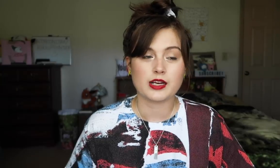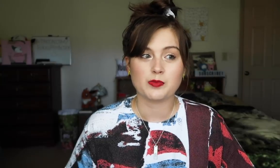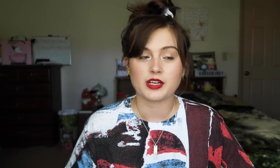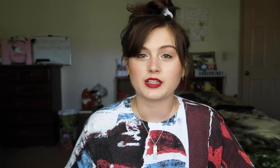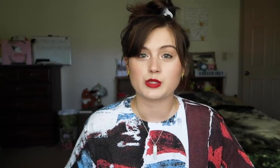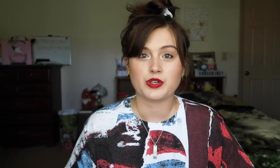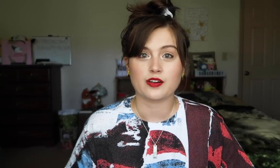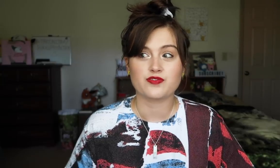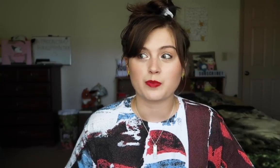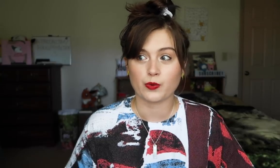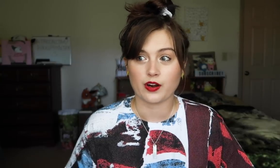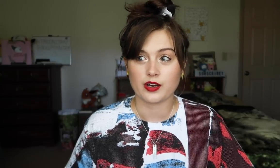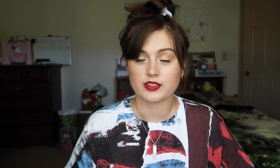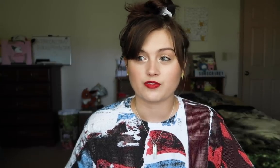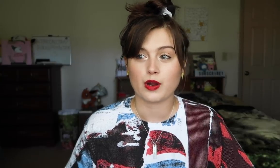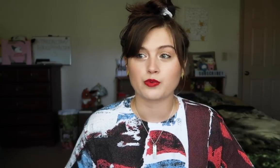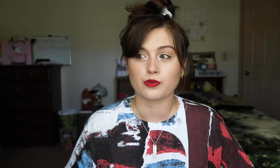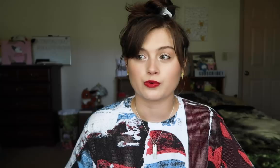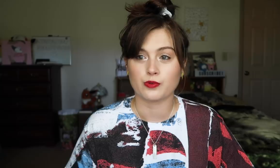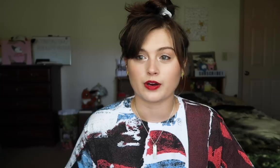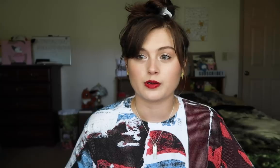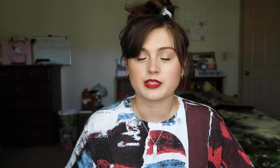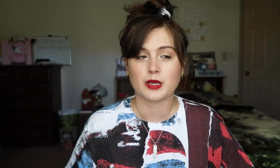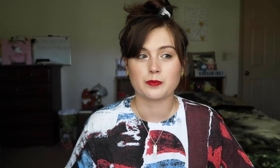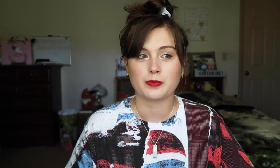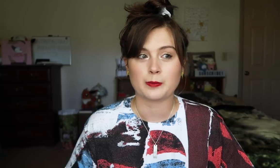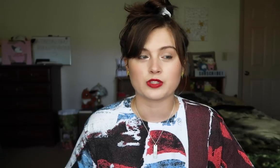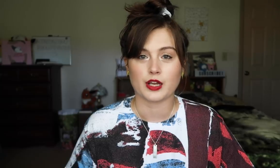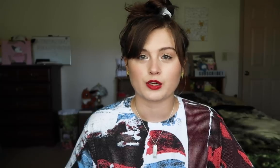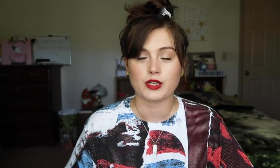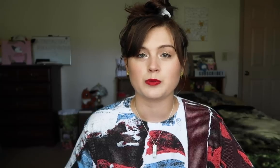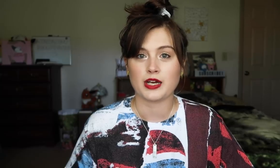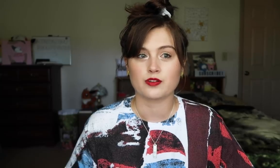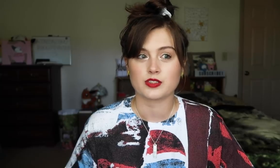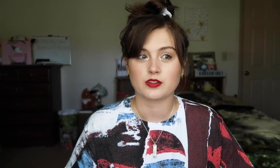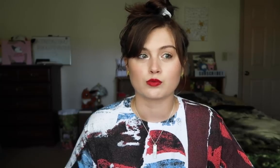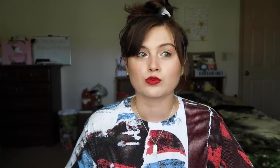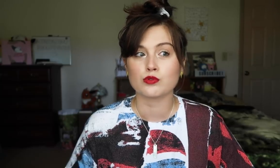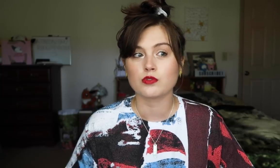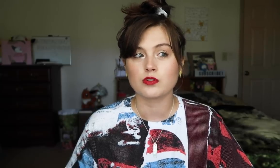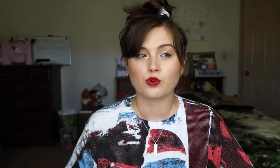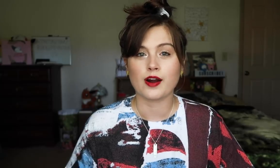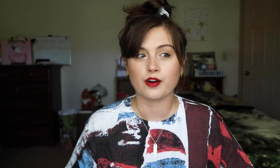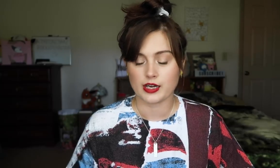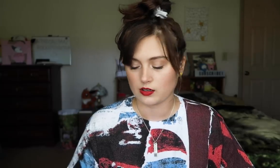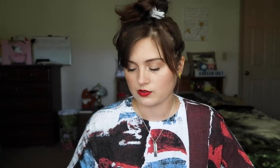I keep thinking it's pronounced Feb-uary, instead of Febru-ary but some people say, "You need to pronounce the, Ru, Ruary.